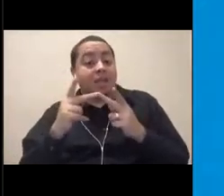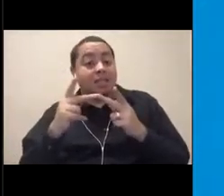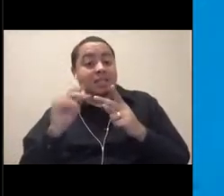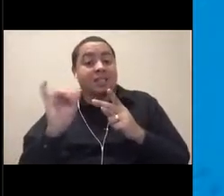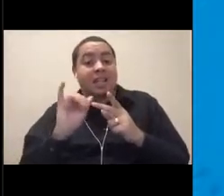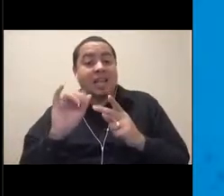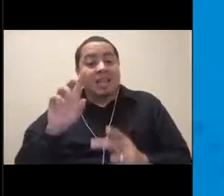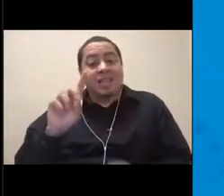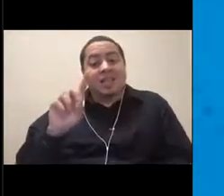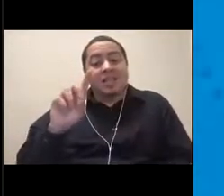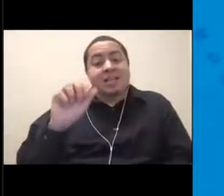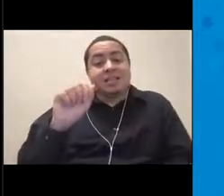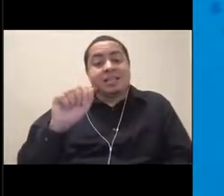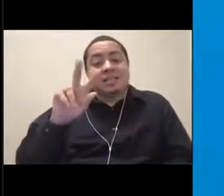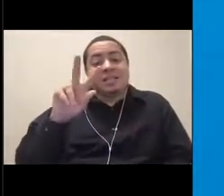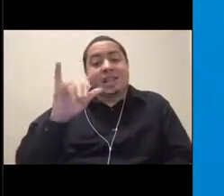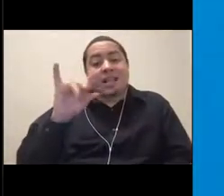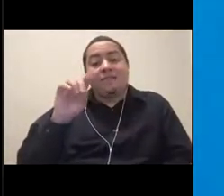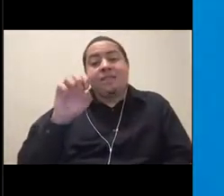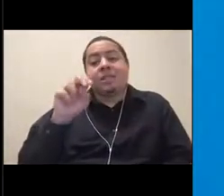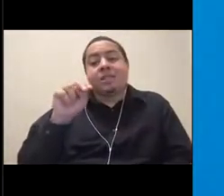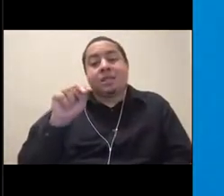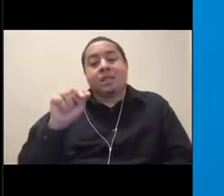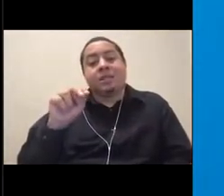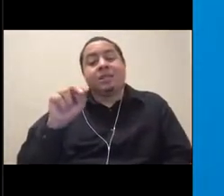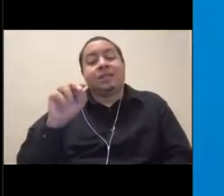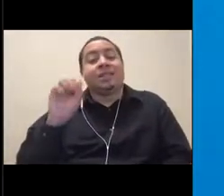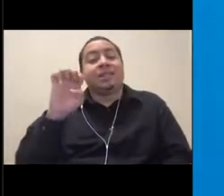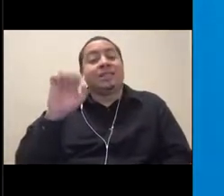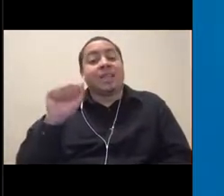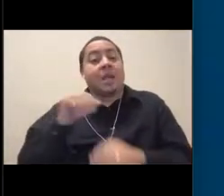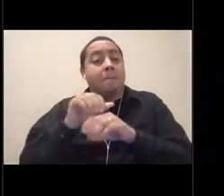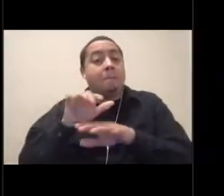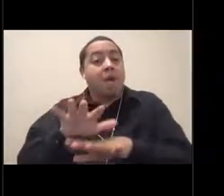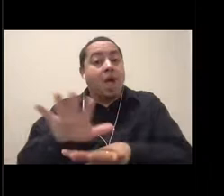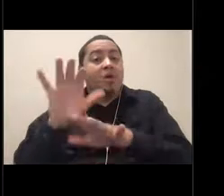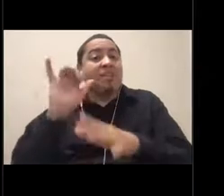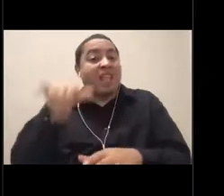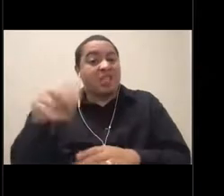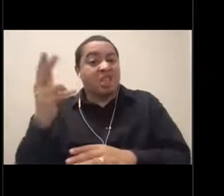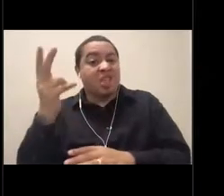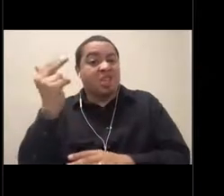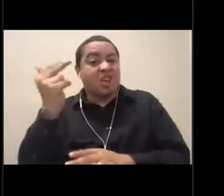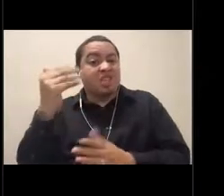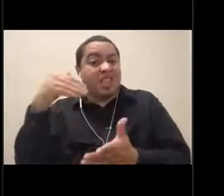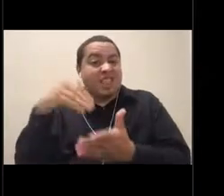which is offshore from our sanctuary, it's 13,000 feet deep. That's over two miles deep.